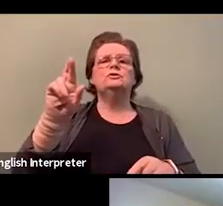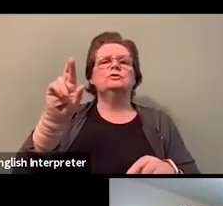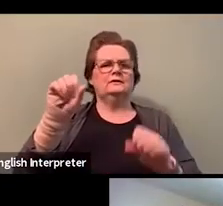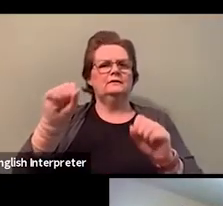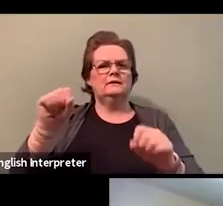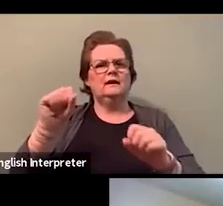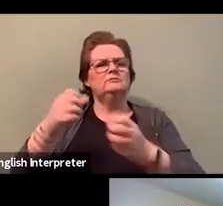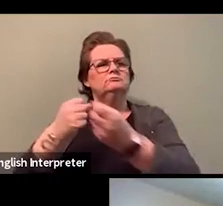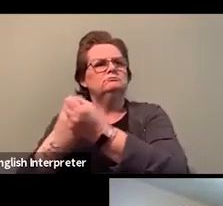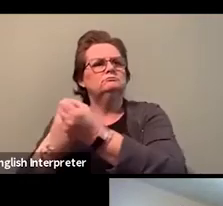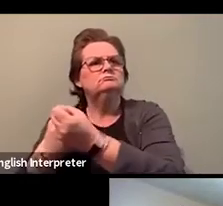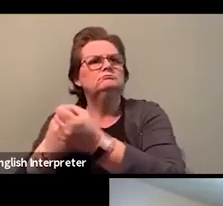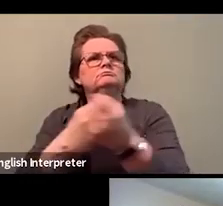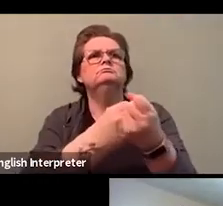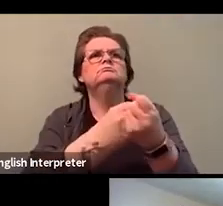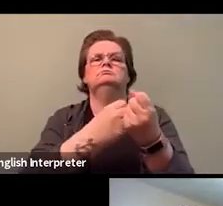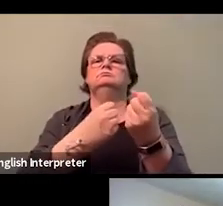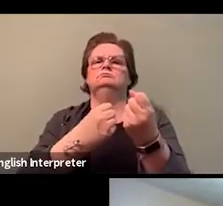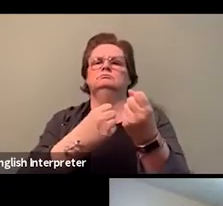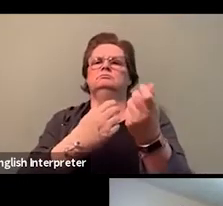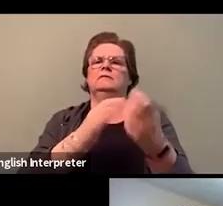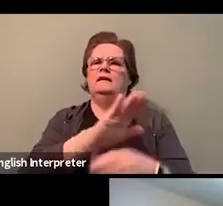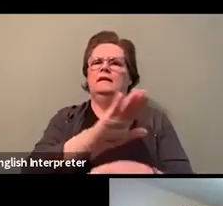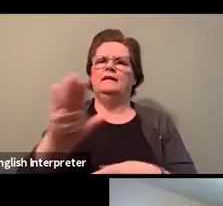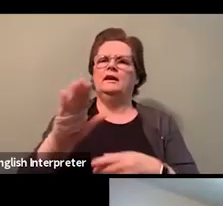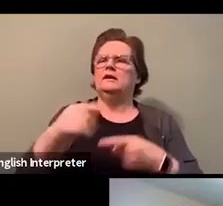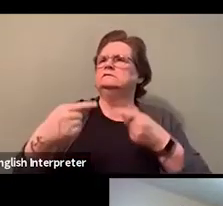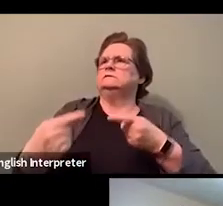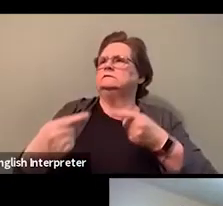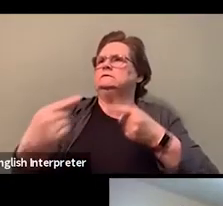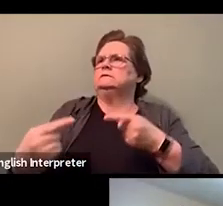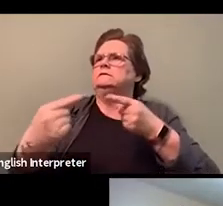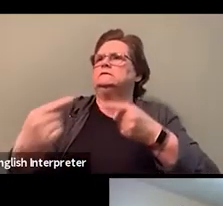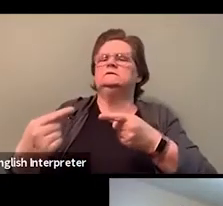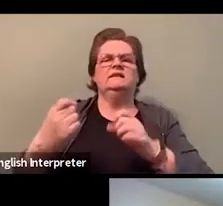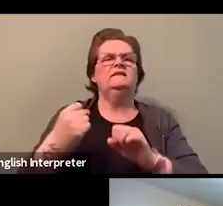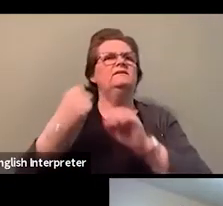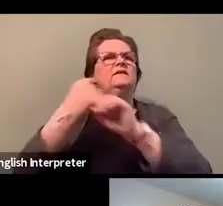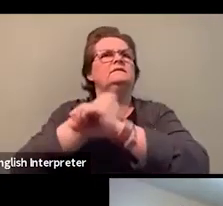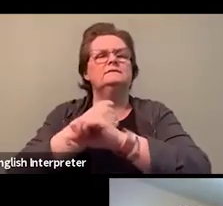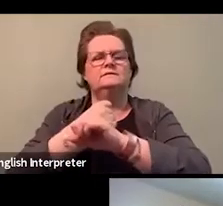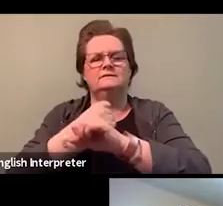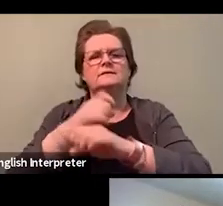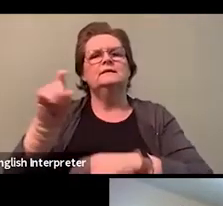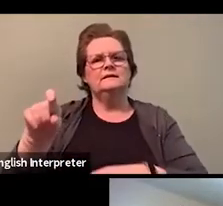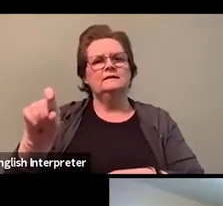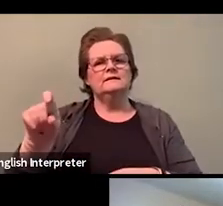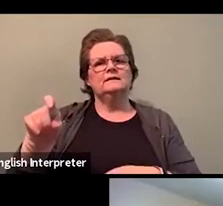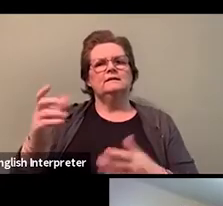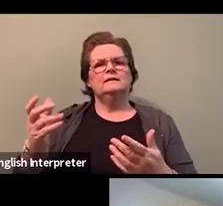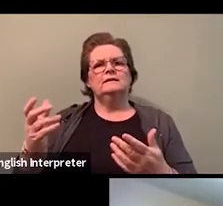that we need to do, because I imagine the leadership that reflects the diversity of our communities in a wow.